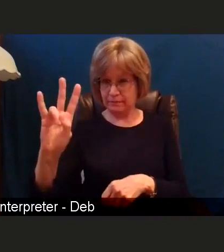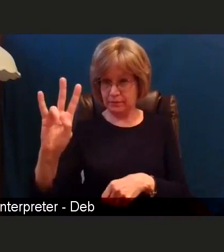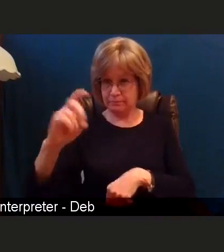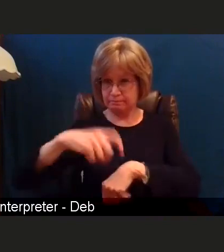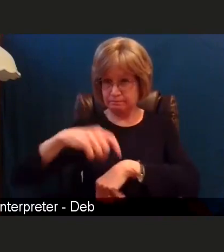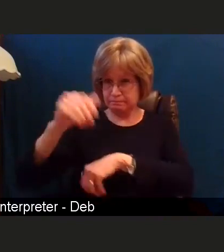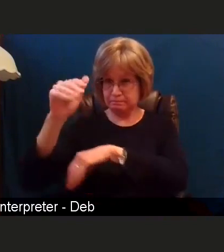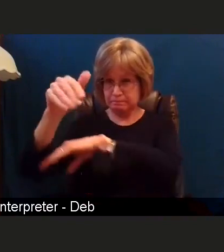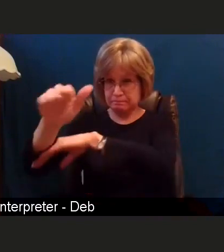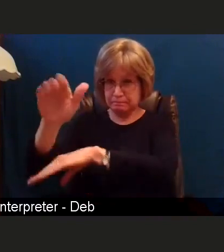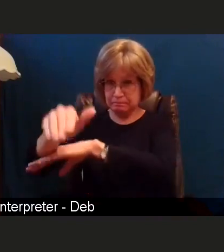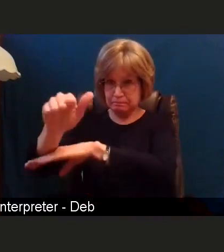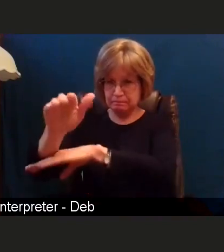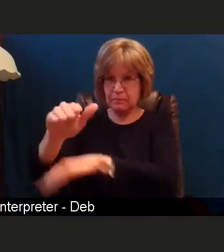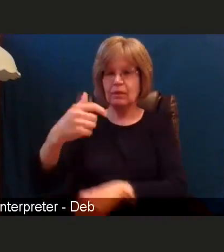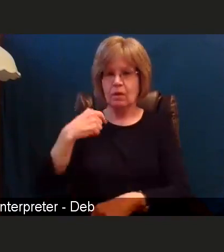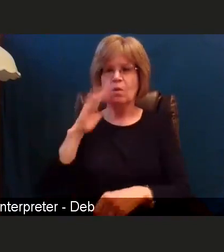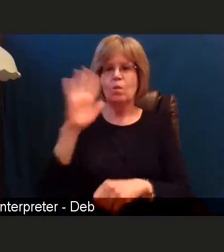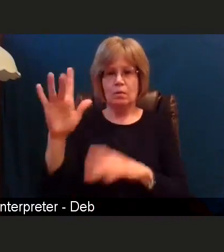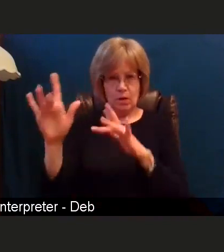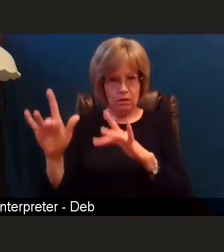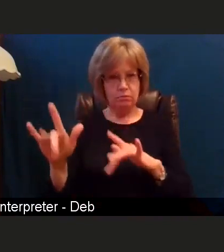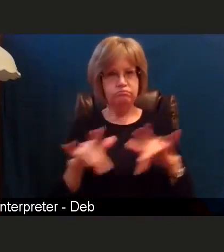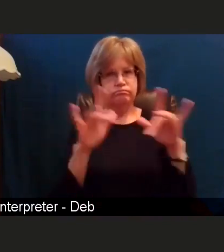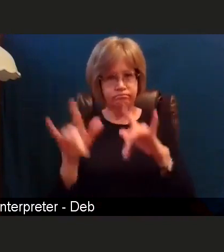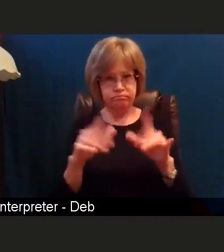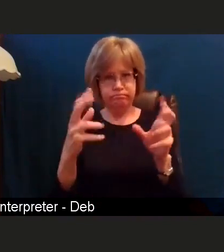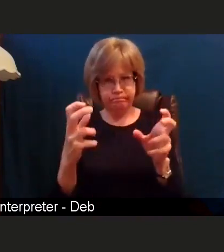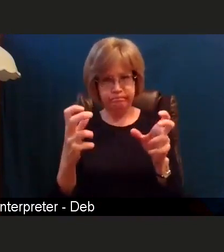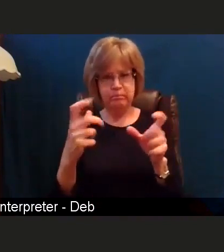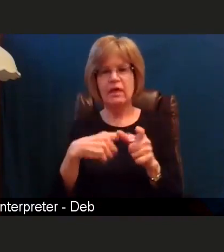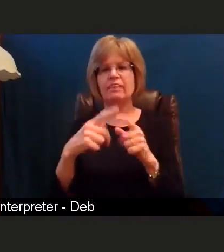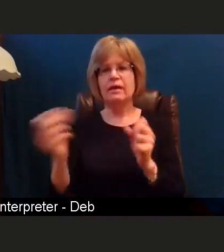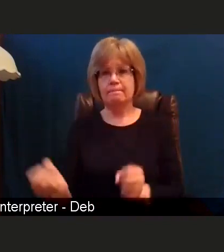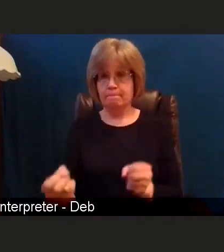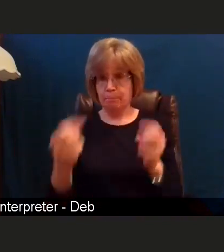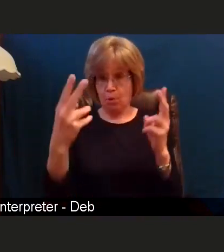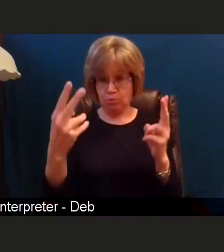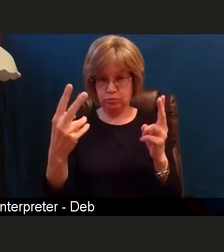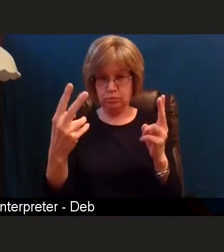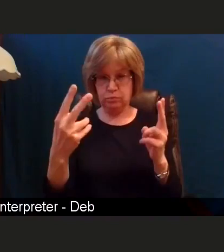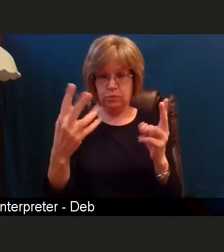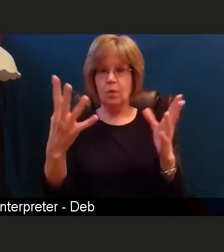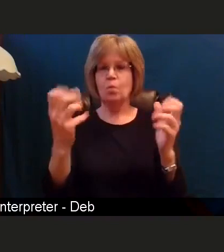we will be recording this and then posting it and I want everybody to know when they're watching it